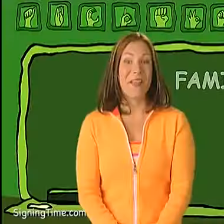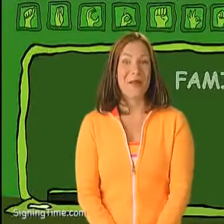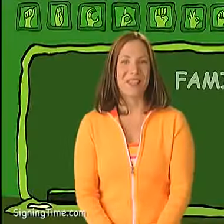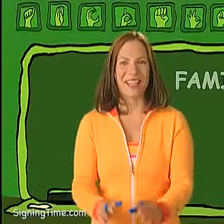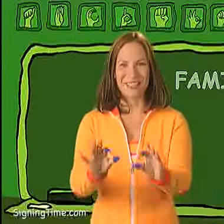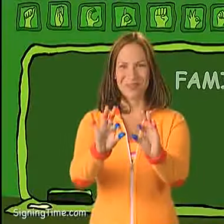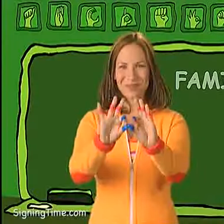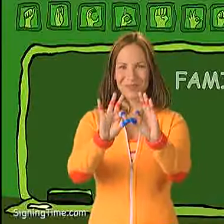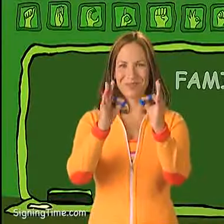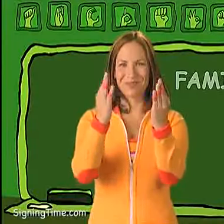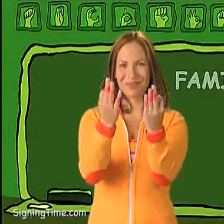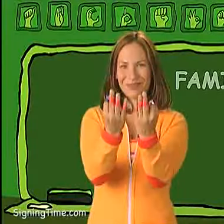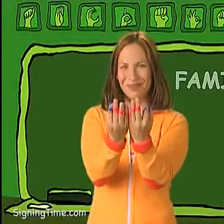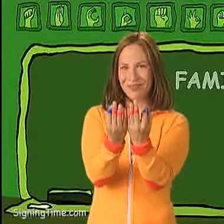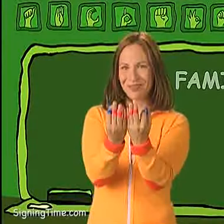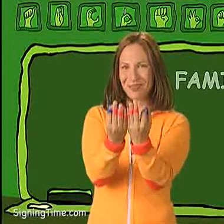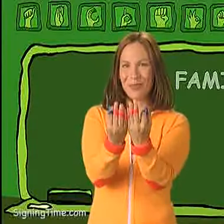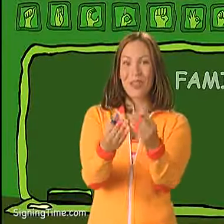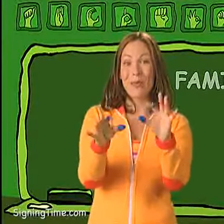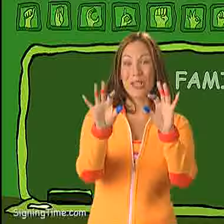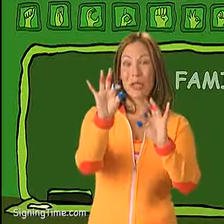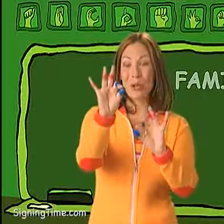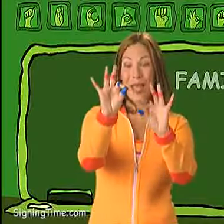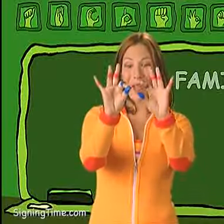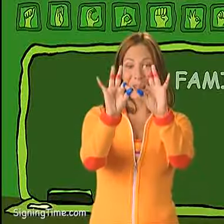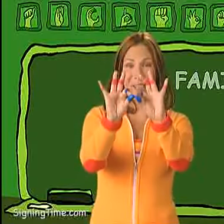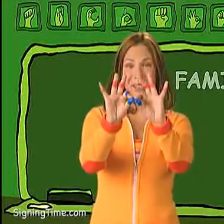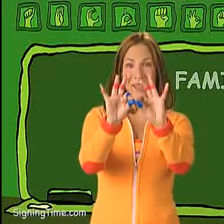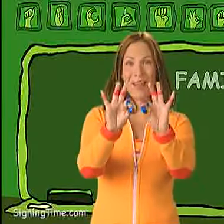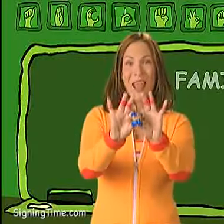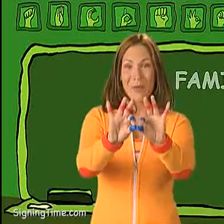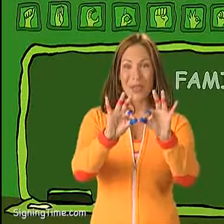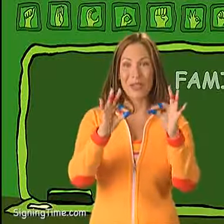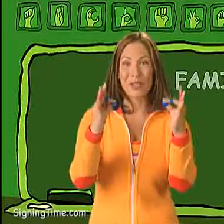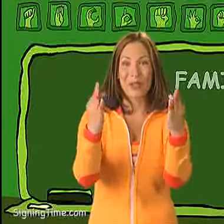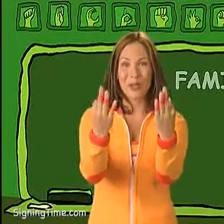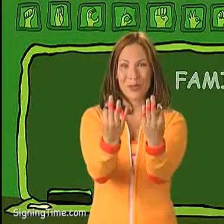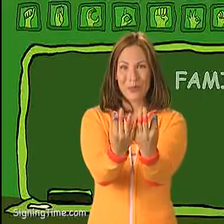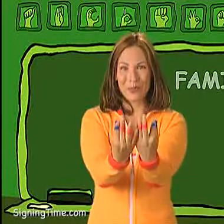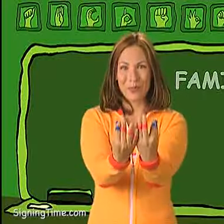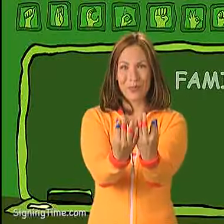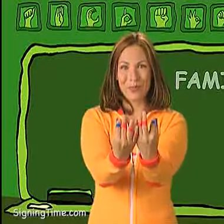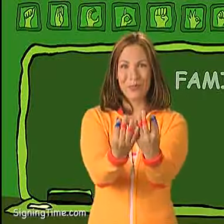Family. You make two "F"s and make a circle.